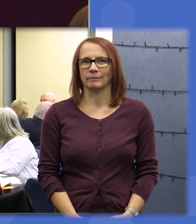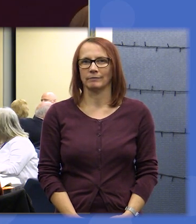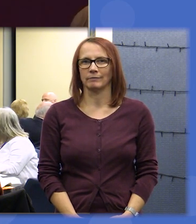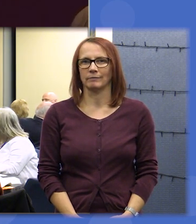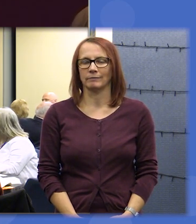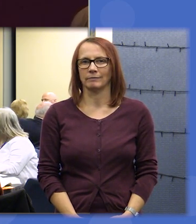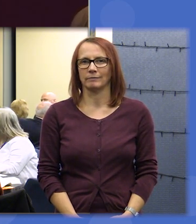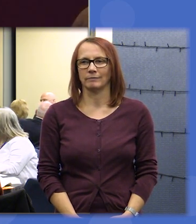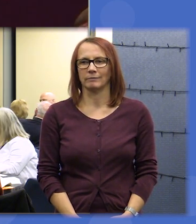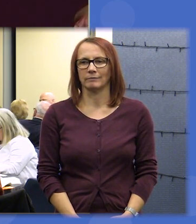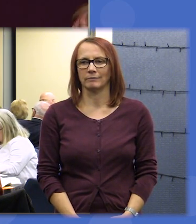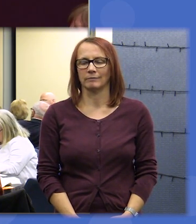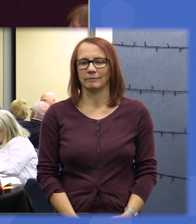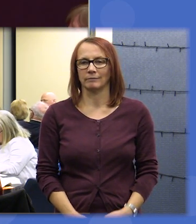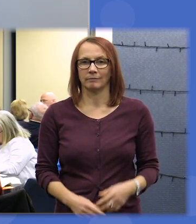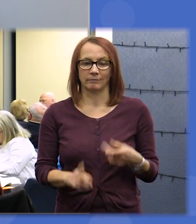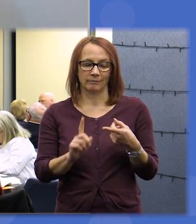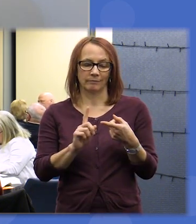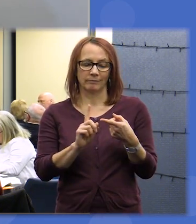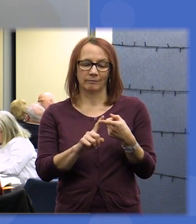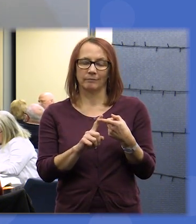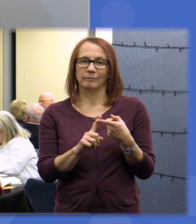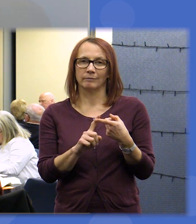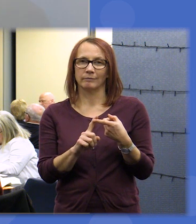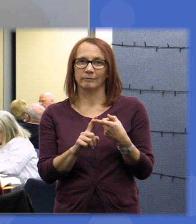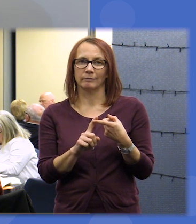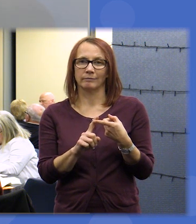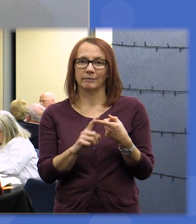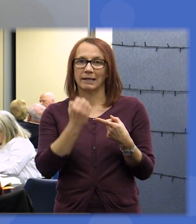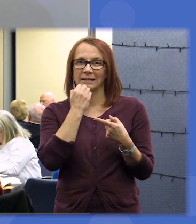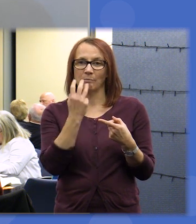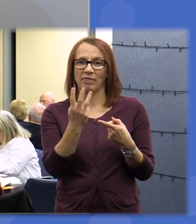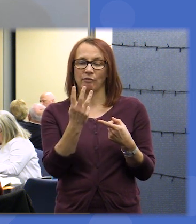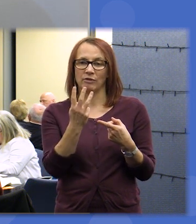alright for table number seven our first priority was number three provide a free